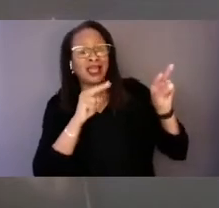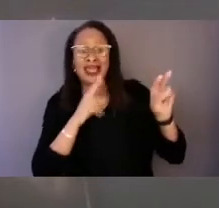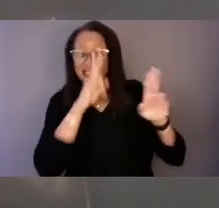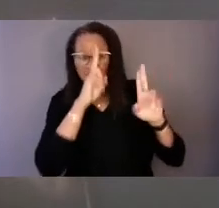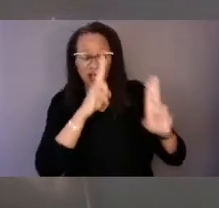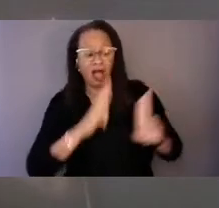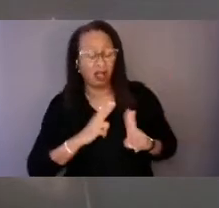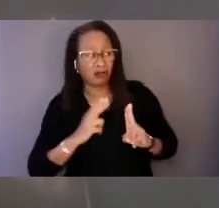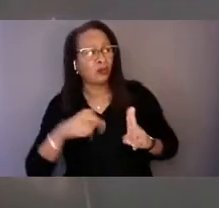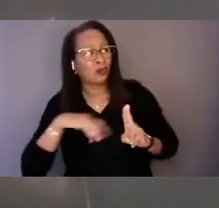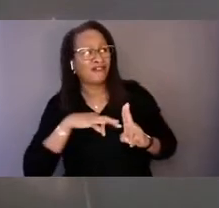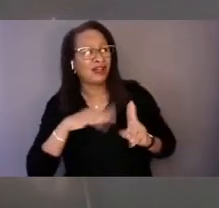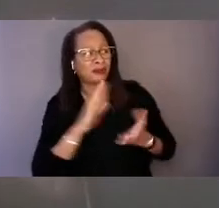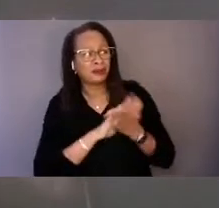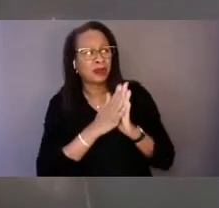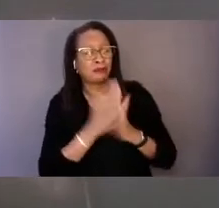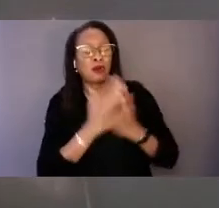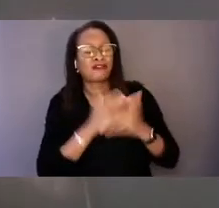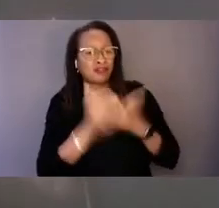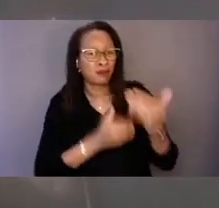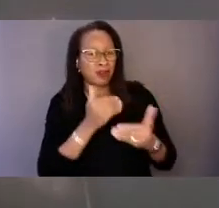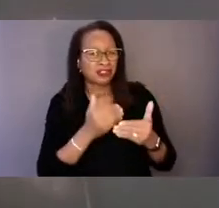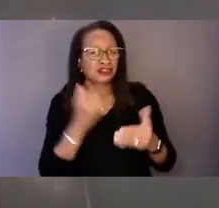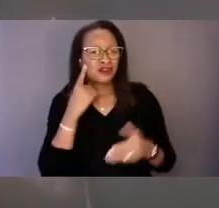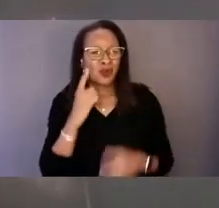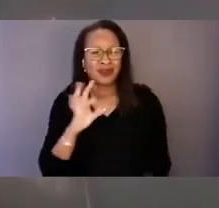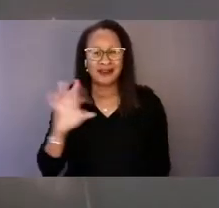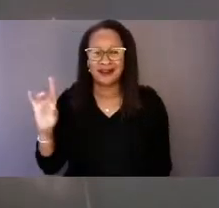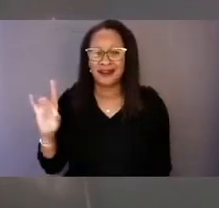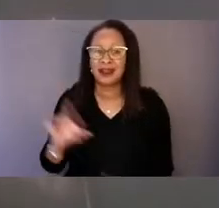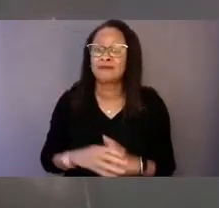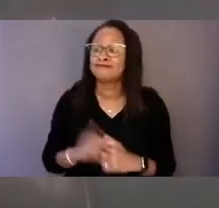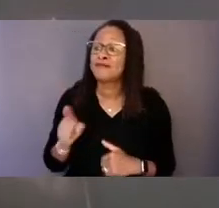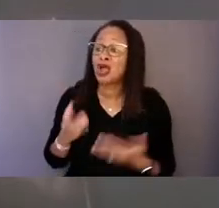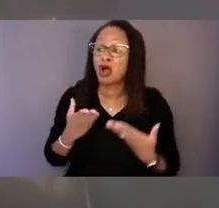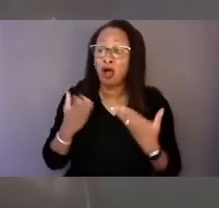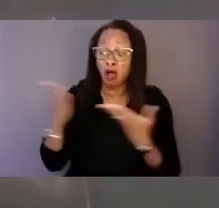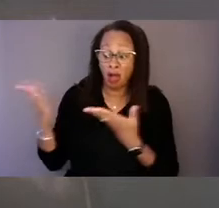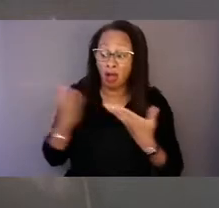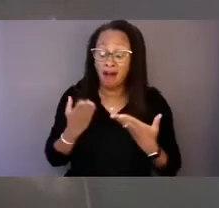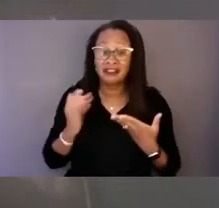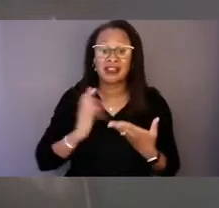988 offers us great hope that individuals experiencing a mental health crisis